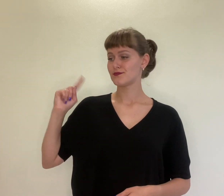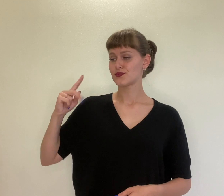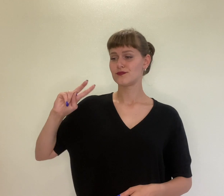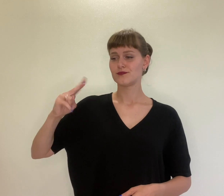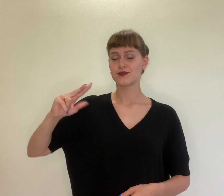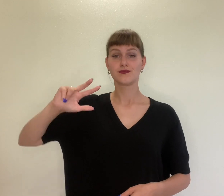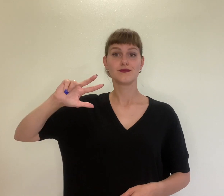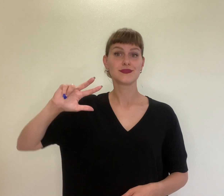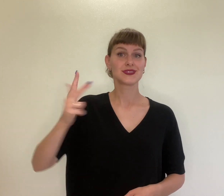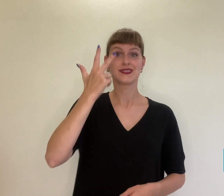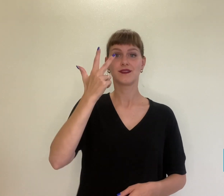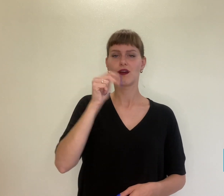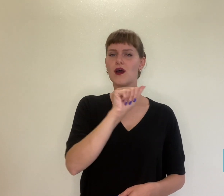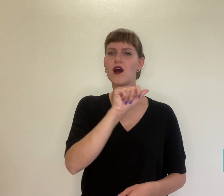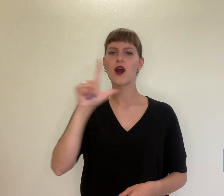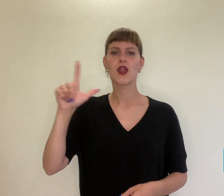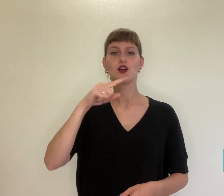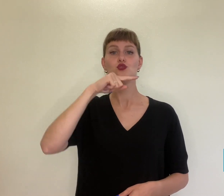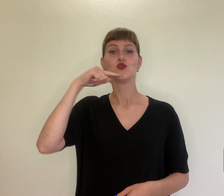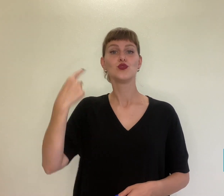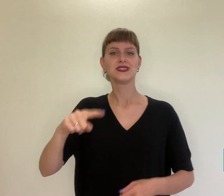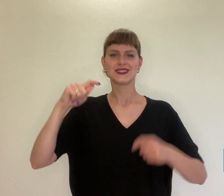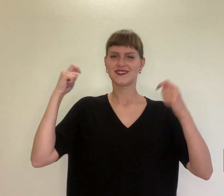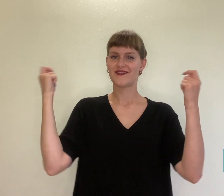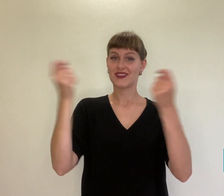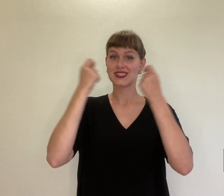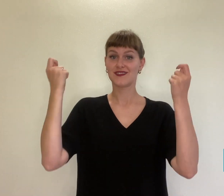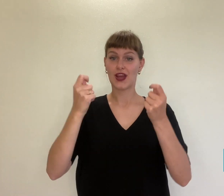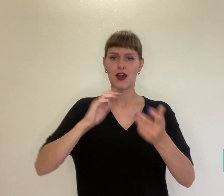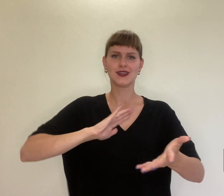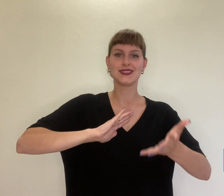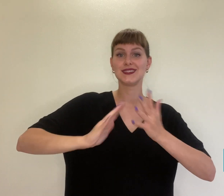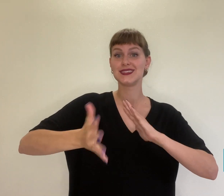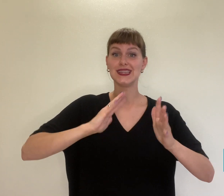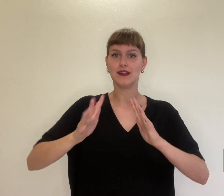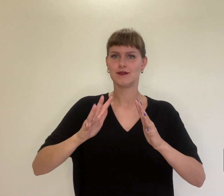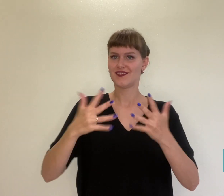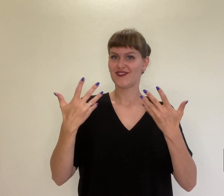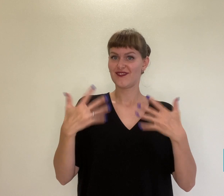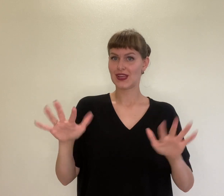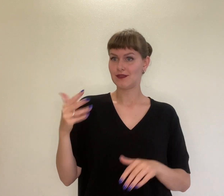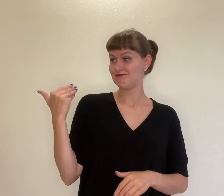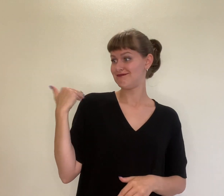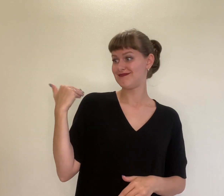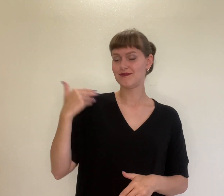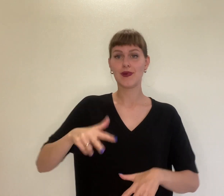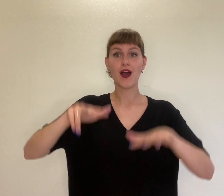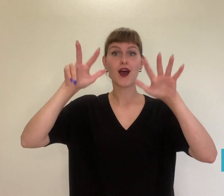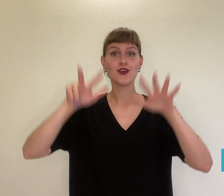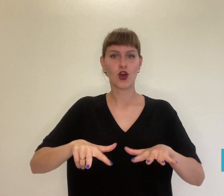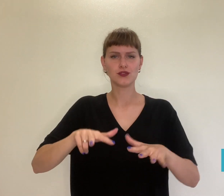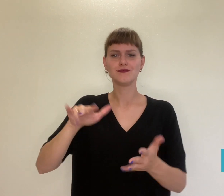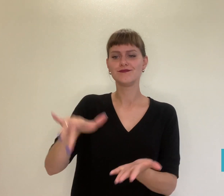The third All-Russian Sign Language Festival was held in August in Kazan,